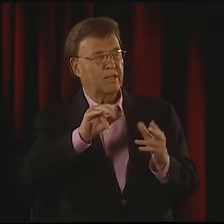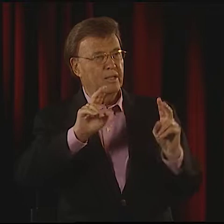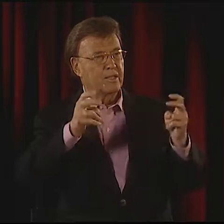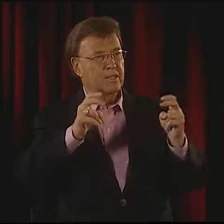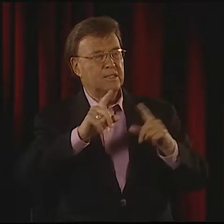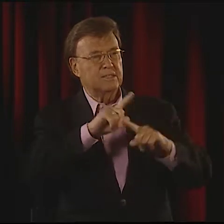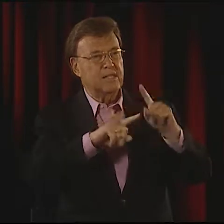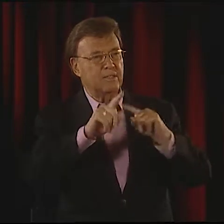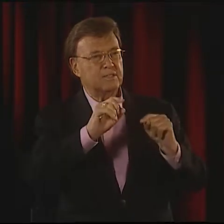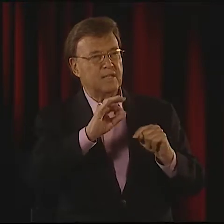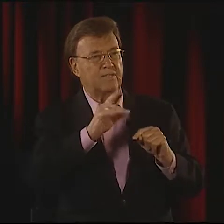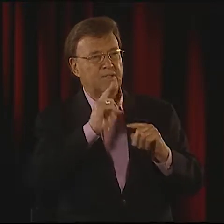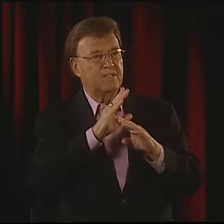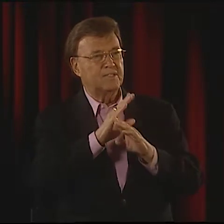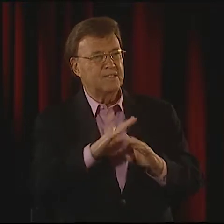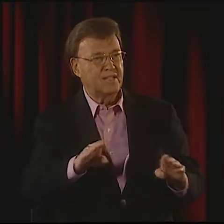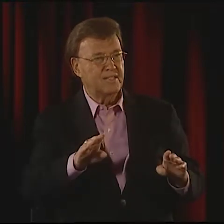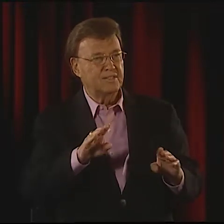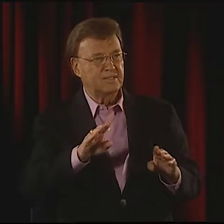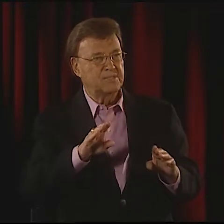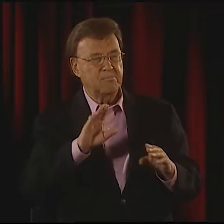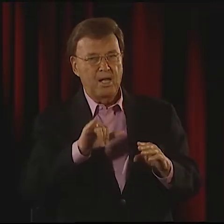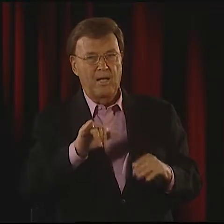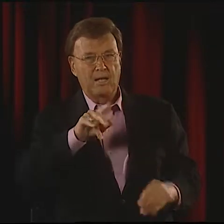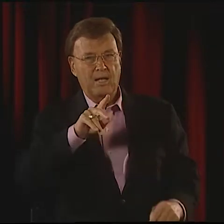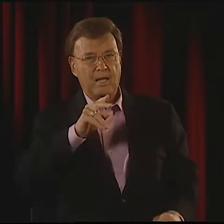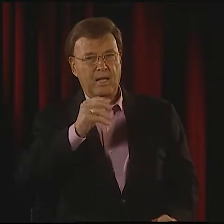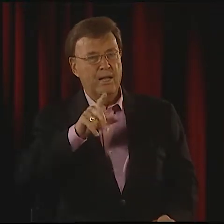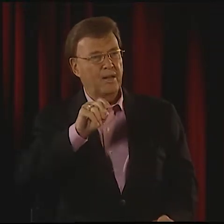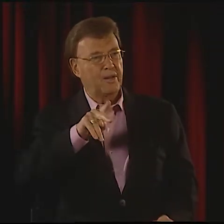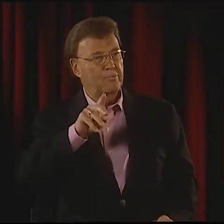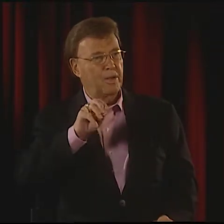THAT I WROTE BACK THEN IN MY BIOGRAPHY "SOUNDS OF SILENCE."